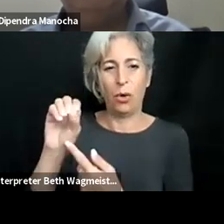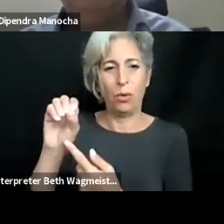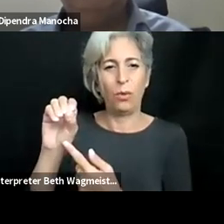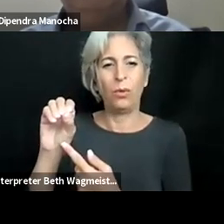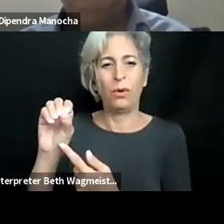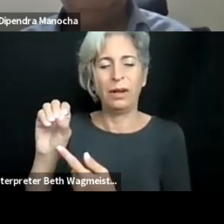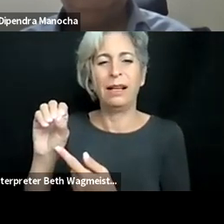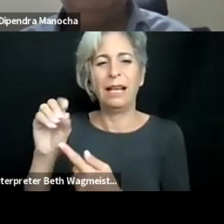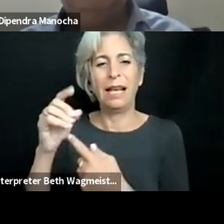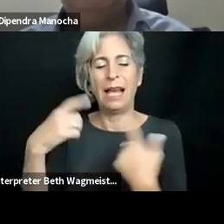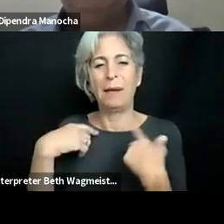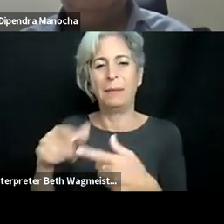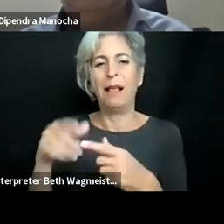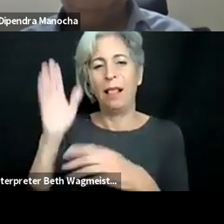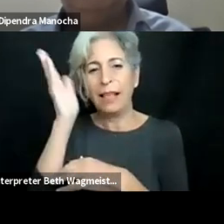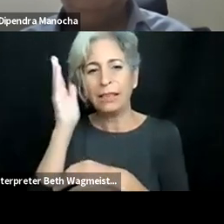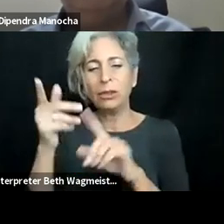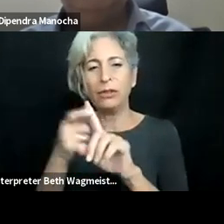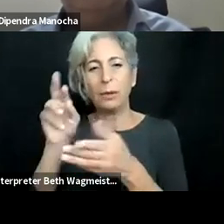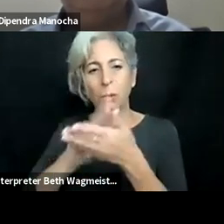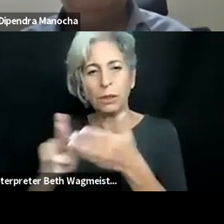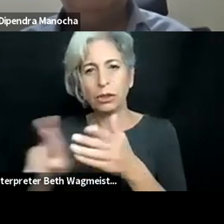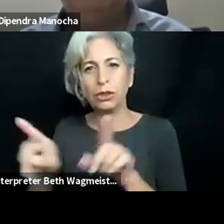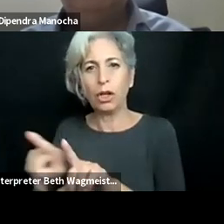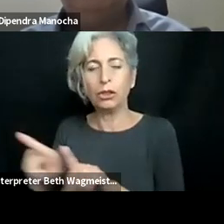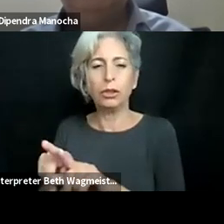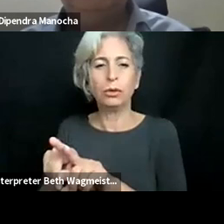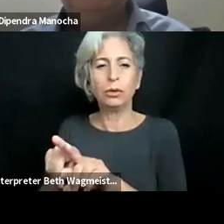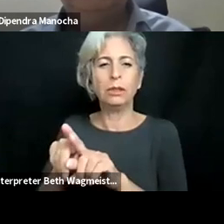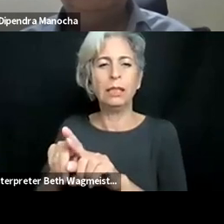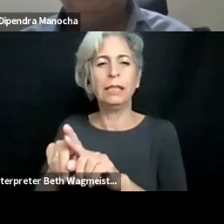welcome. >> ALEJANDRO RODRIGUEZ ASCASO: T